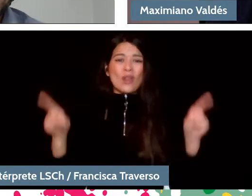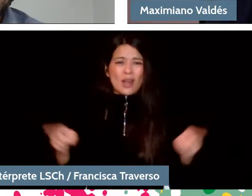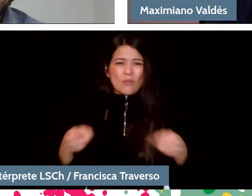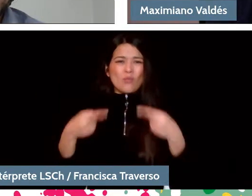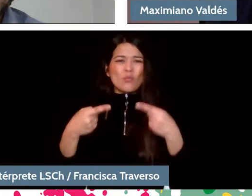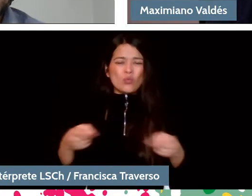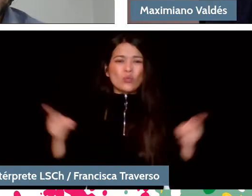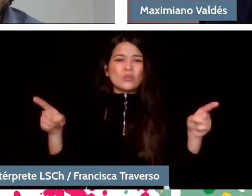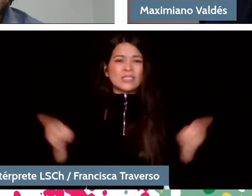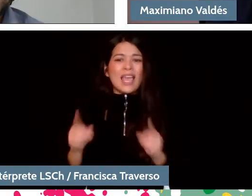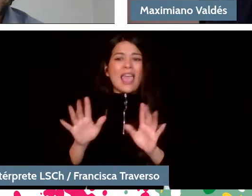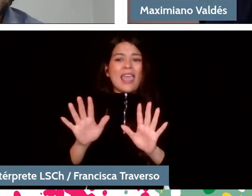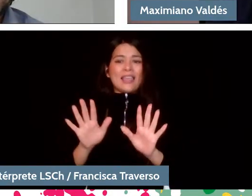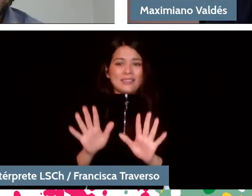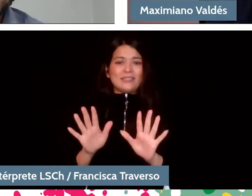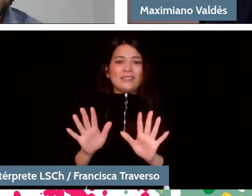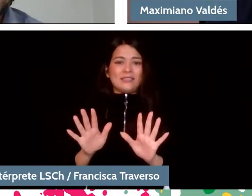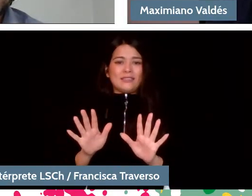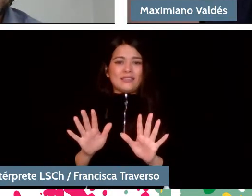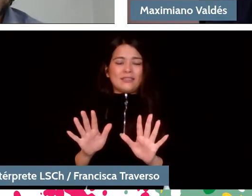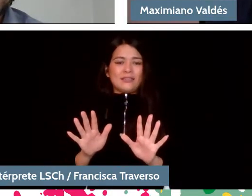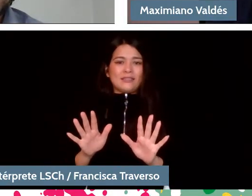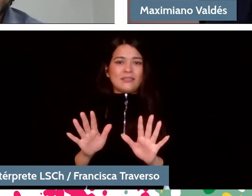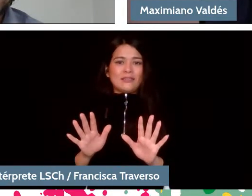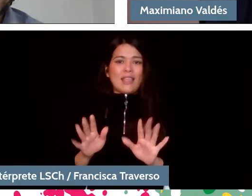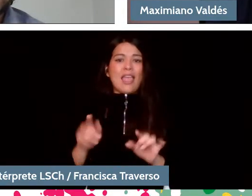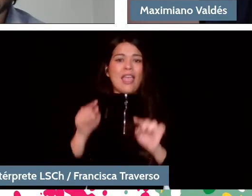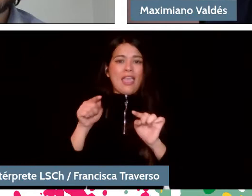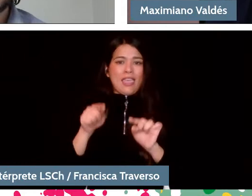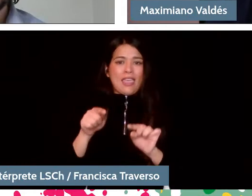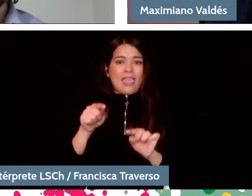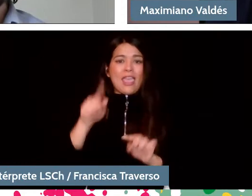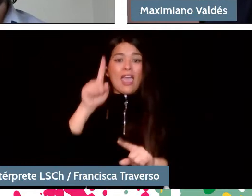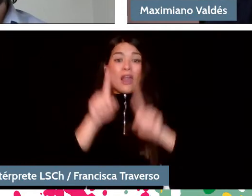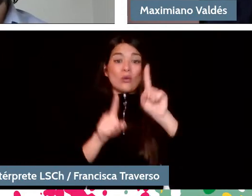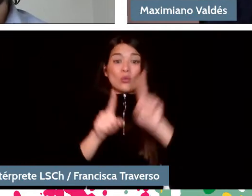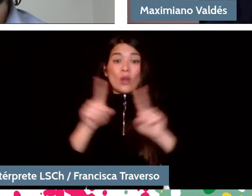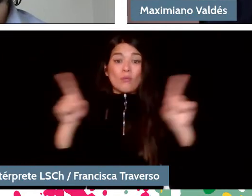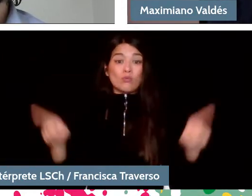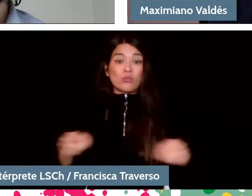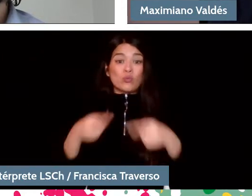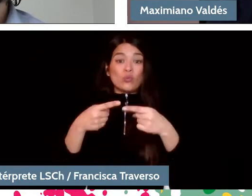In that sense, obviously, there are some that make it easier and others that make it more difficult.